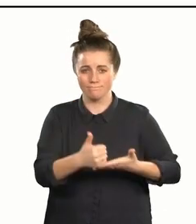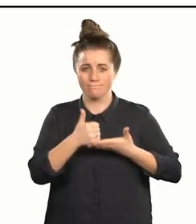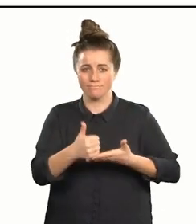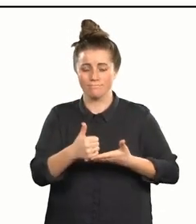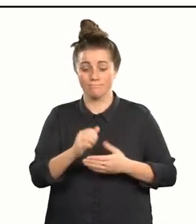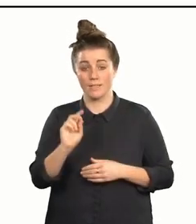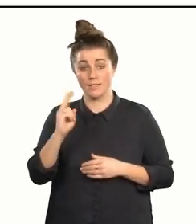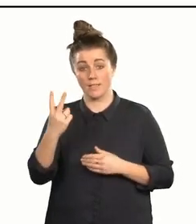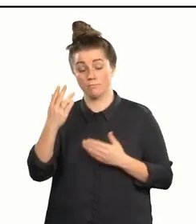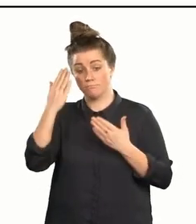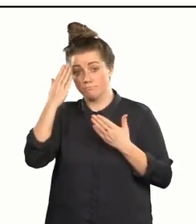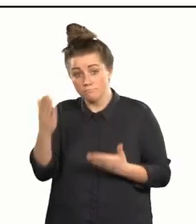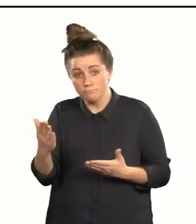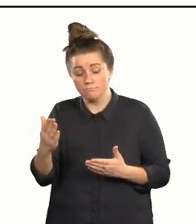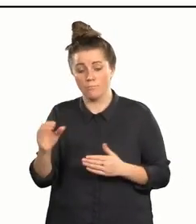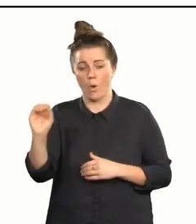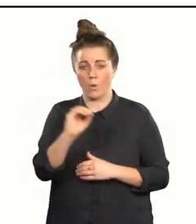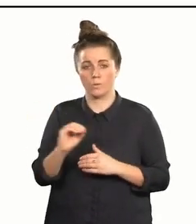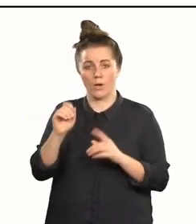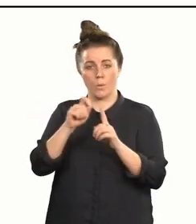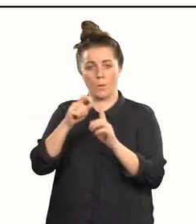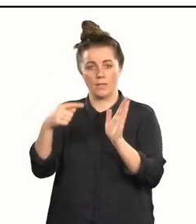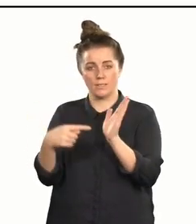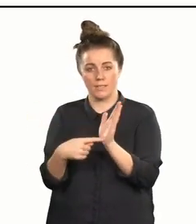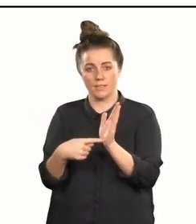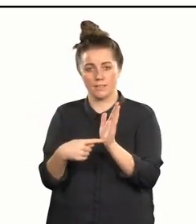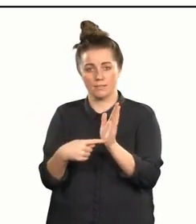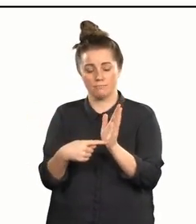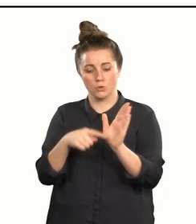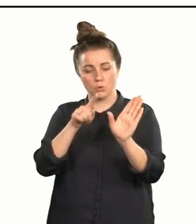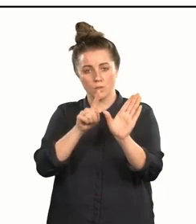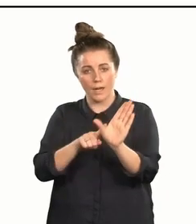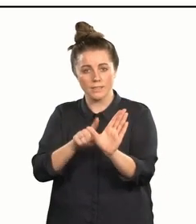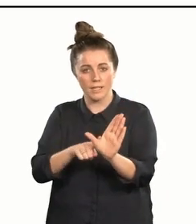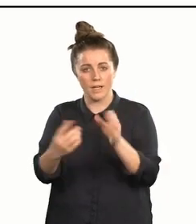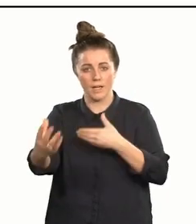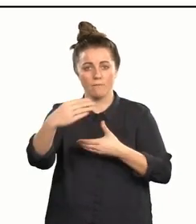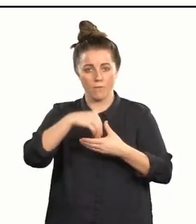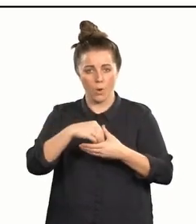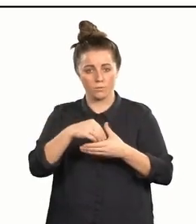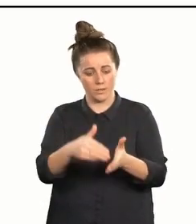My second mihi goes to Otago Polytechnic and to the rangatira — great people — involved in helping me,